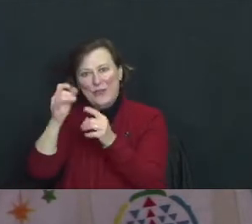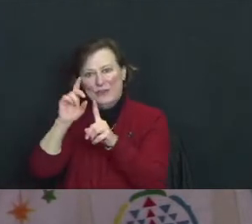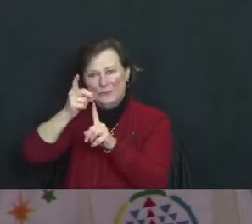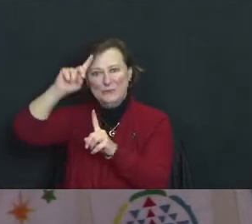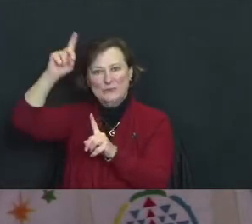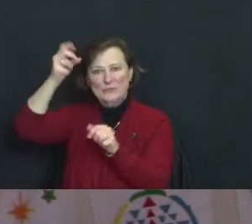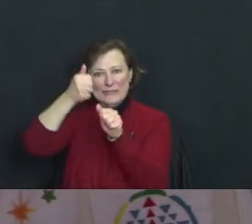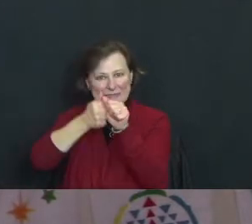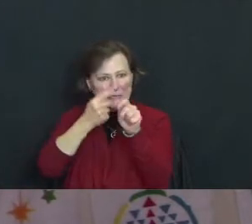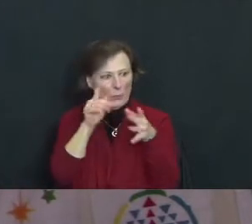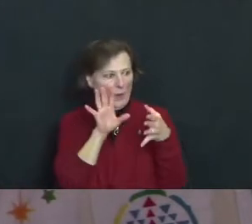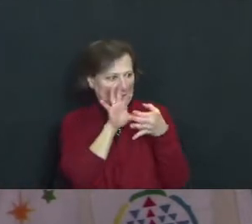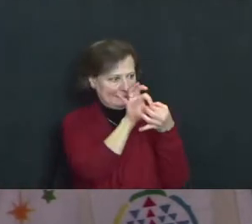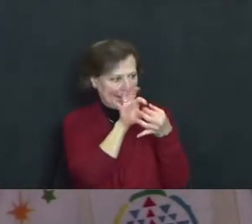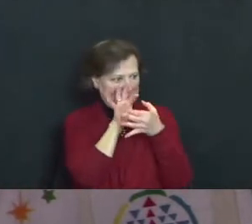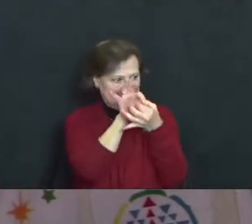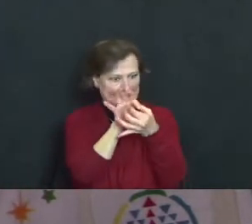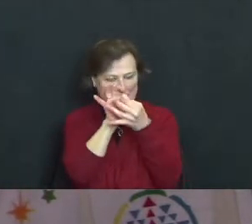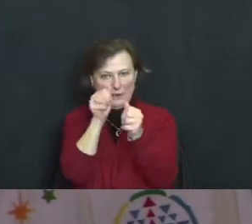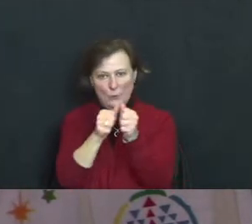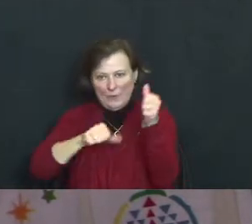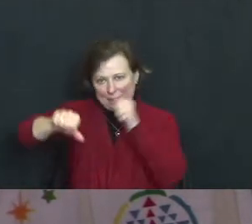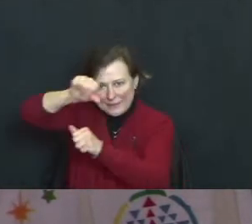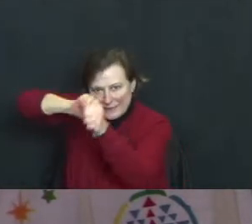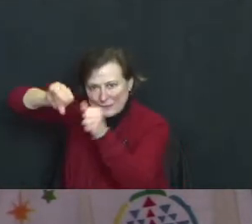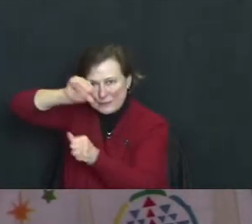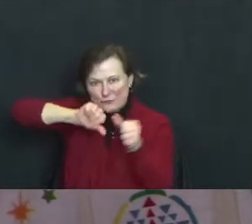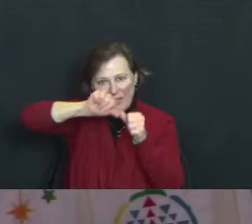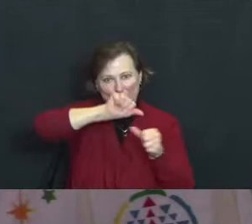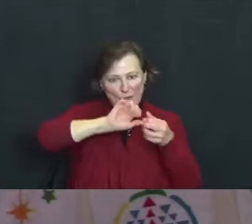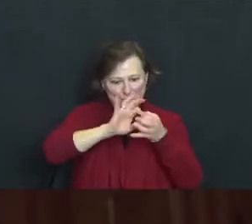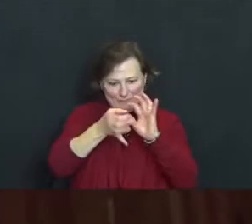connected with all other persons in the universe.